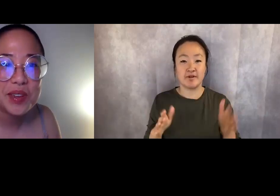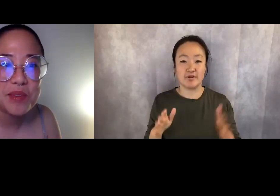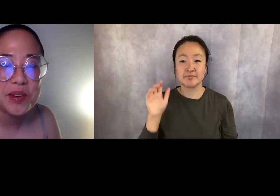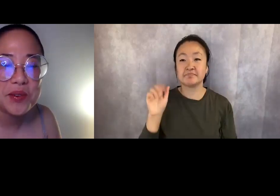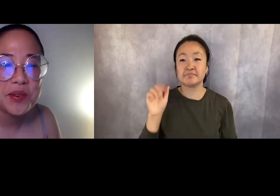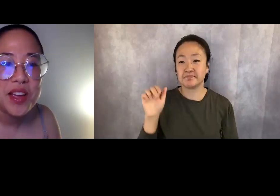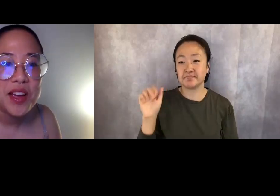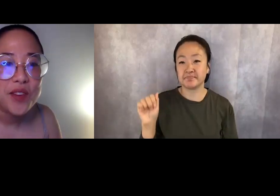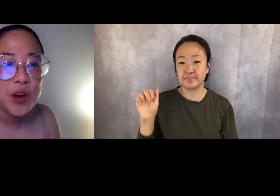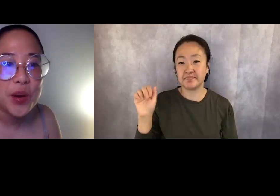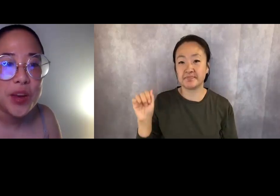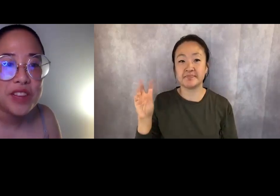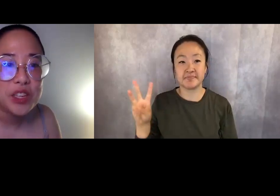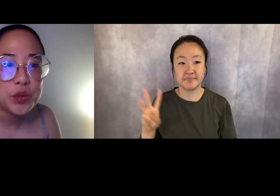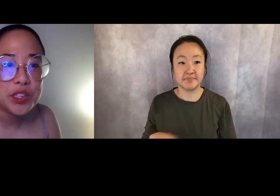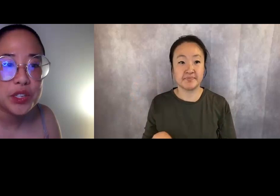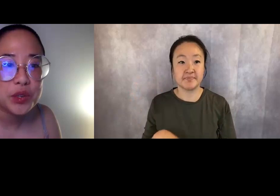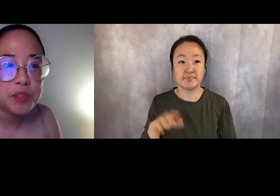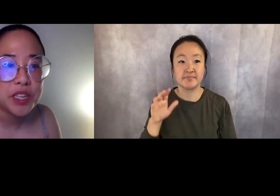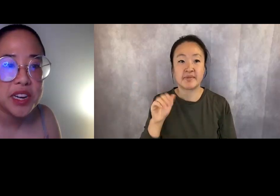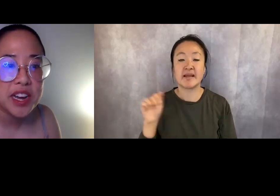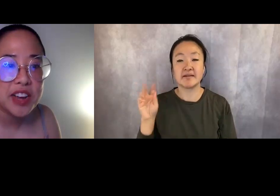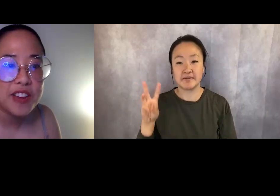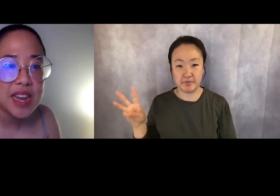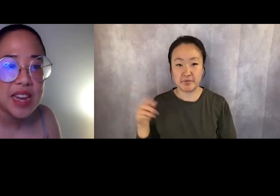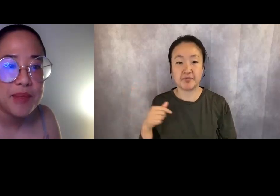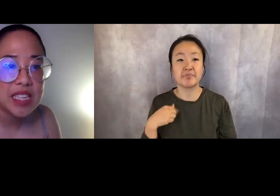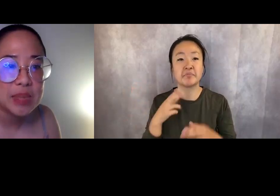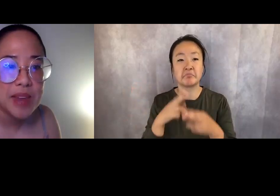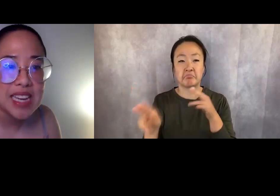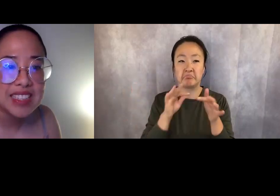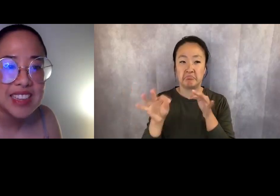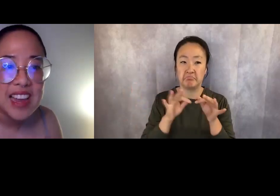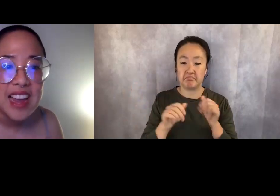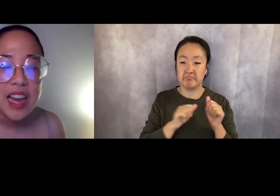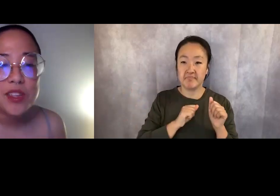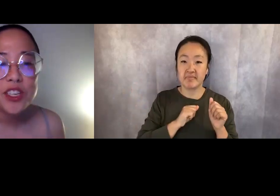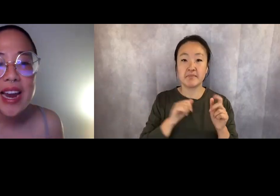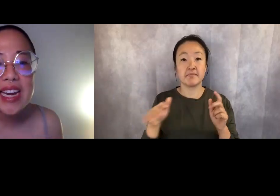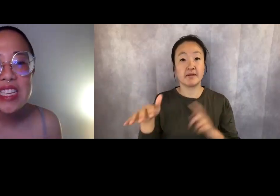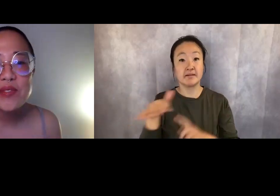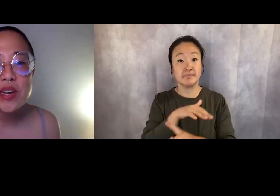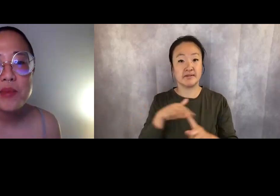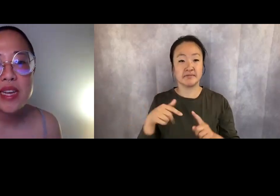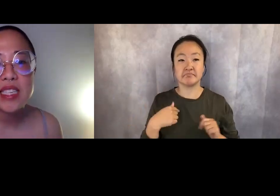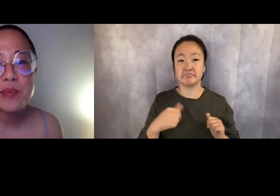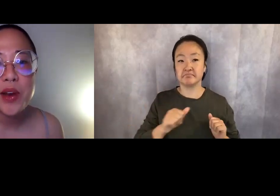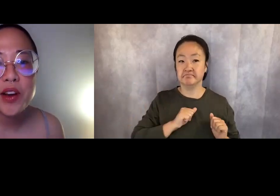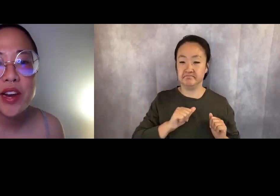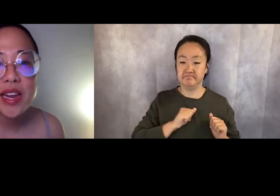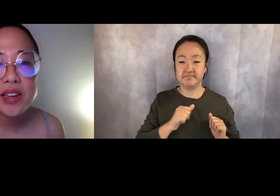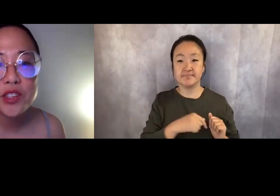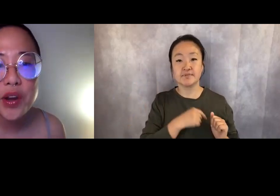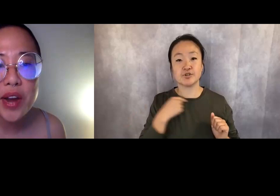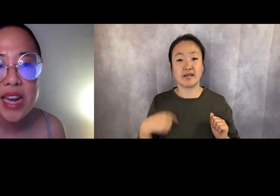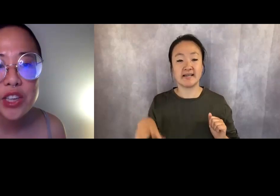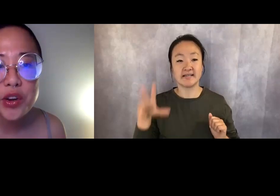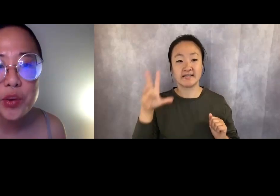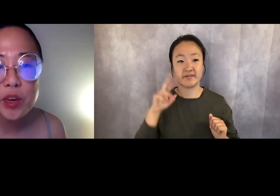For a quick visual description of me and my space, I am a Chinese Vietnamese American,